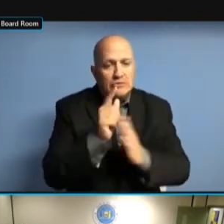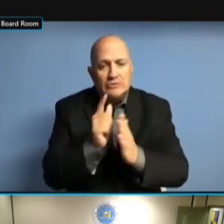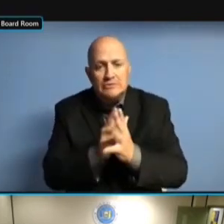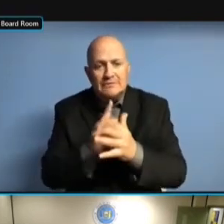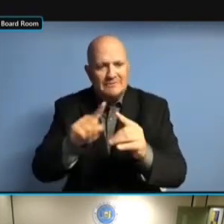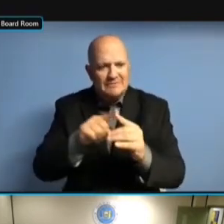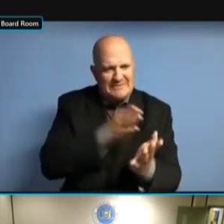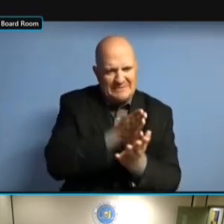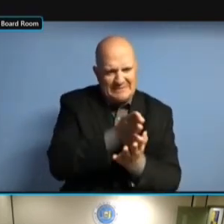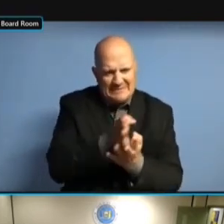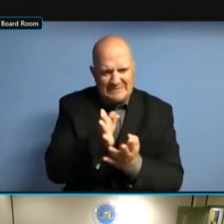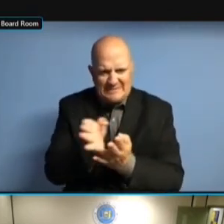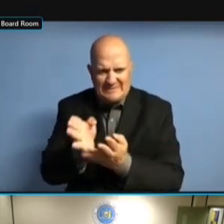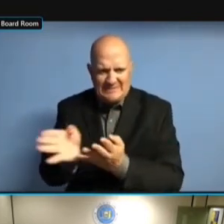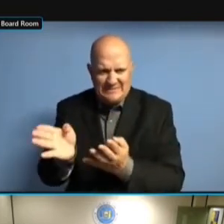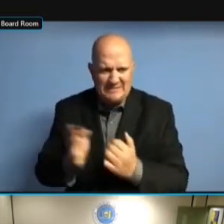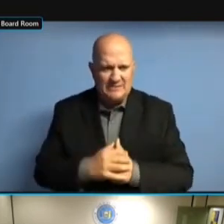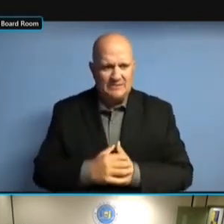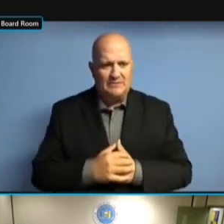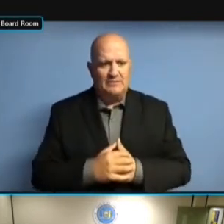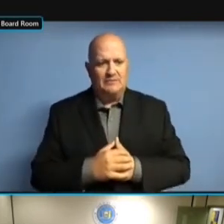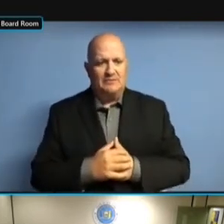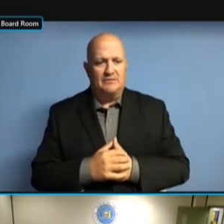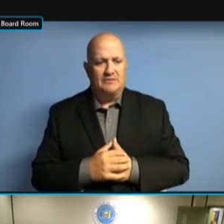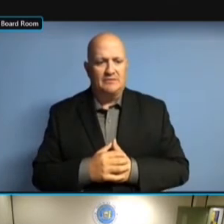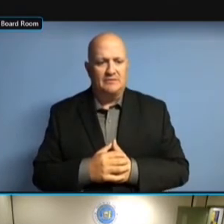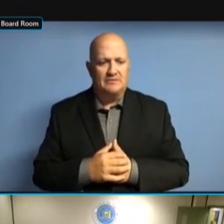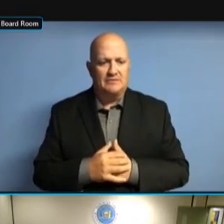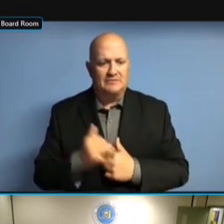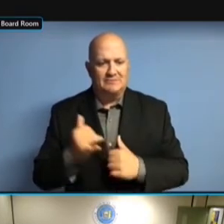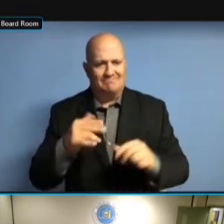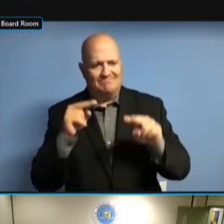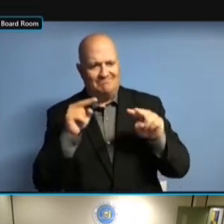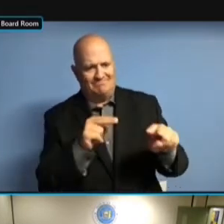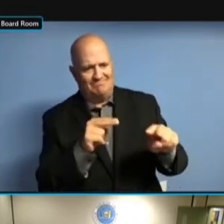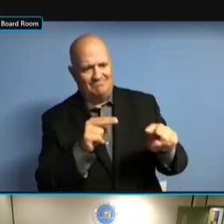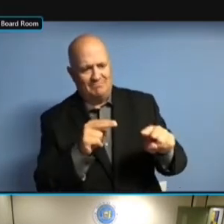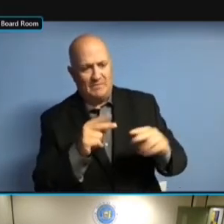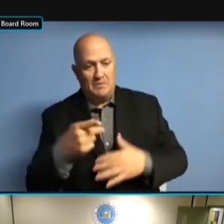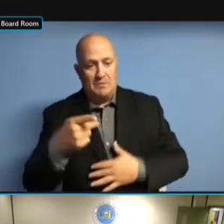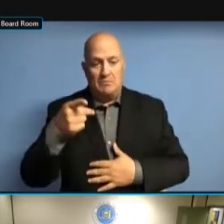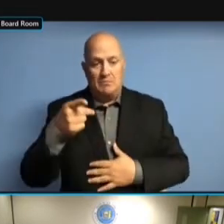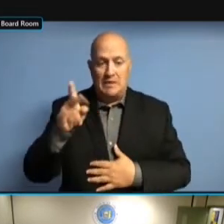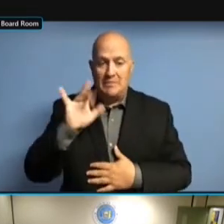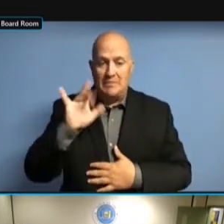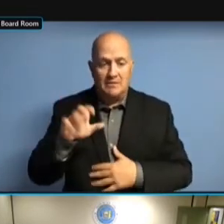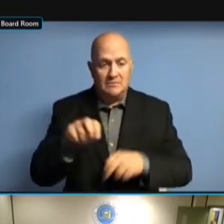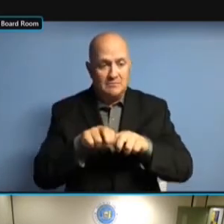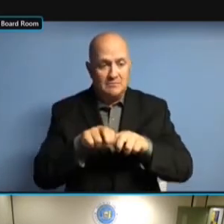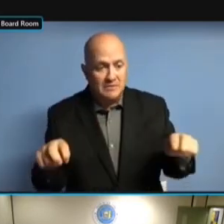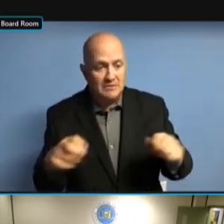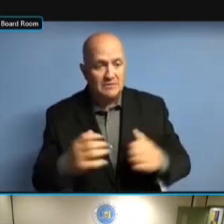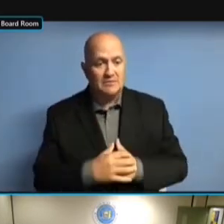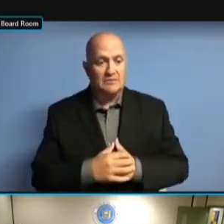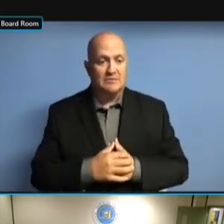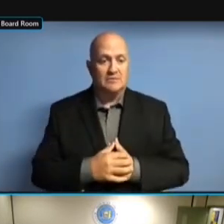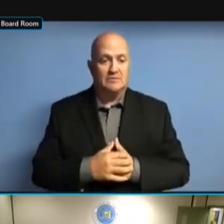TREASURERS AND CANDIDATES AND COMMITTEES ALL TREASURERS AND CANDIDATES AND COMMITTEES ALL CALLING, TREASURERS AND CANDIDATES AND COMMITTEES ALL CALLING, SAYING, COMMITTEES ALL CALLING, SAYING, COMMITTEES ALL CALLING, SAYING, WE COMMITTEES ALL CALLING, SAYING, WE THOUGHT COMMITTEES ALL CALLING, SAYING, WE THOUGHT WE COMMITTEES ALL CALLING, SAYING, WE THOUGHT WE WERE COMMITTEES ALL CALLING, SAYING, WE THOUGHT WE WERE DONE COMMITTEES ALL CALLING, SAYING, WE THOUGHT WE WERE DONE FIVE WE THOUGHT WE WERE DONE FIVE WE THOUGHT WE WERE DONE FIVE YEARS WE THOUGHT WE WERE DONE FIVE YEARS AGO, WE THOUGHT WE WERE DONE FIVE YEARS AGO, AND WE THOUGHT WE WERE DONE FIVE YEARS AGO, AND WE'RE WE THOUGHT WE WERE DONE FIVE YEARS AGO, AND WE'RE LIKE, WE THOUGHT WE WERE DONE FIVE YEARS AGO, AND WE'RE LIKE, WELL, YEARS AGO, AND WE'RE LIKE, WELL, YEARS AGO, AND WE'RE LIKE, WELL, YOU YEARS AGO, AND WE'RE LIKE, WELL, YOU KNOW, YEARS AGO, AND WE'RE LIKE, WELL, YOU KNOW, IT'S YEARS AGO, AND WE'RE LIKE, WELL, YOU KNOW, IT'S NOT YEARS AGO, AND WE'RE LIKE, WELL, YOU KNOW, IT'S NOT THAT